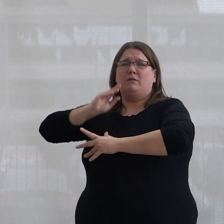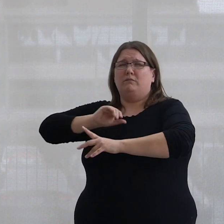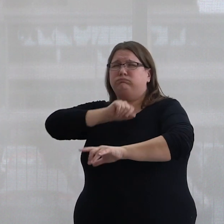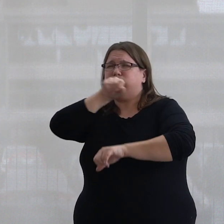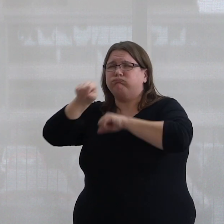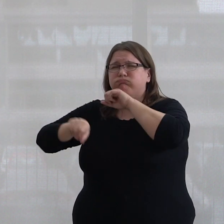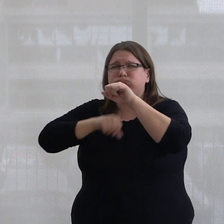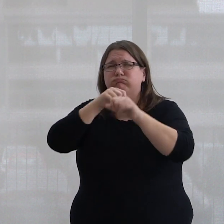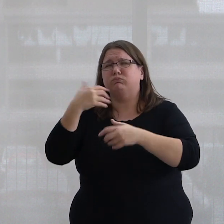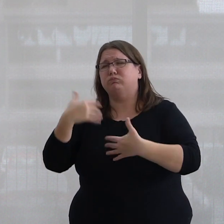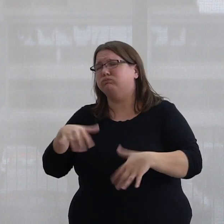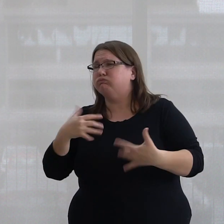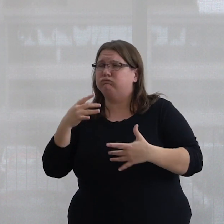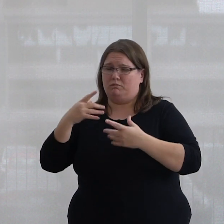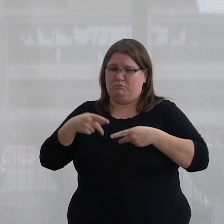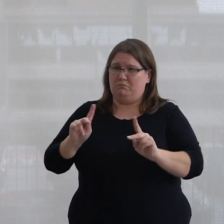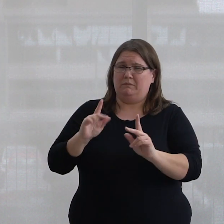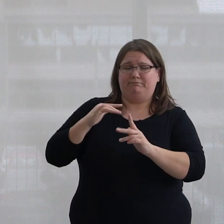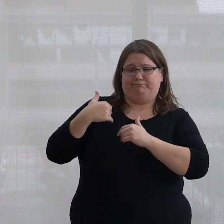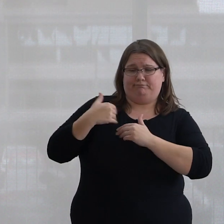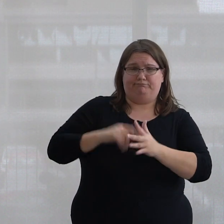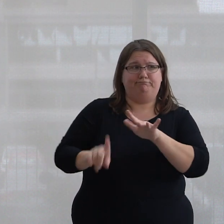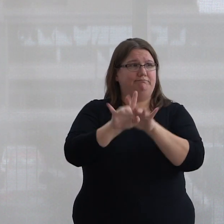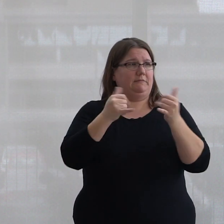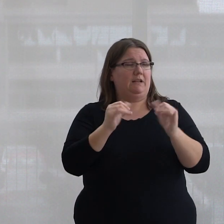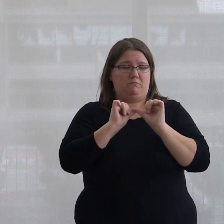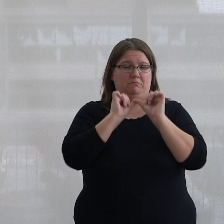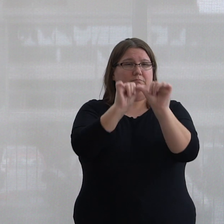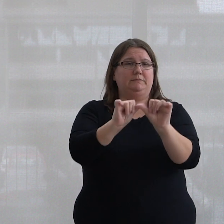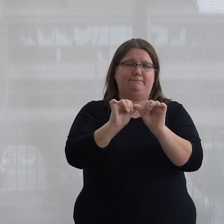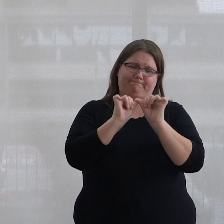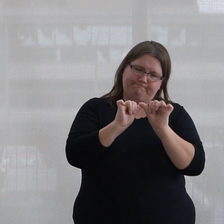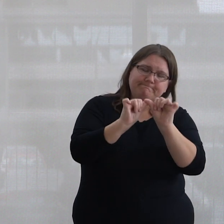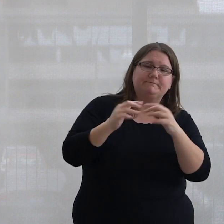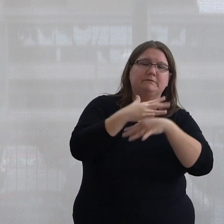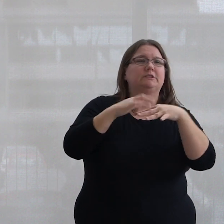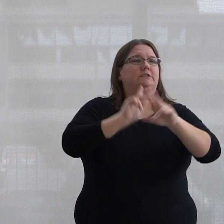to allow us to be here today and represents the continued resilience of Indigenous peoples.